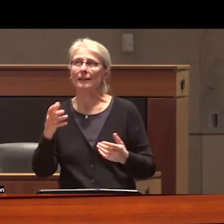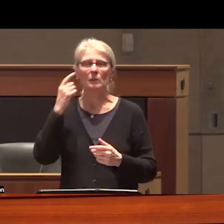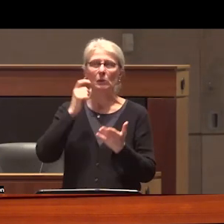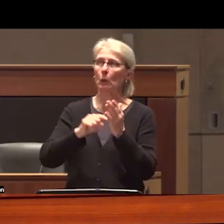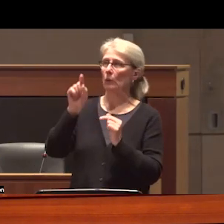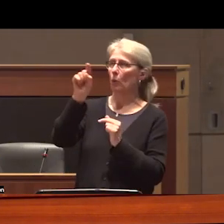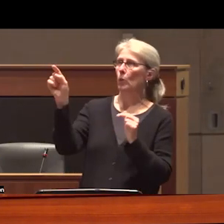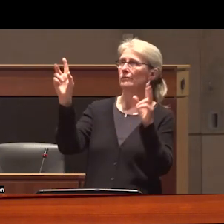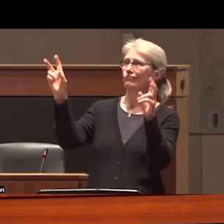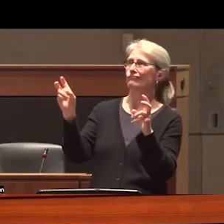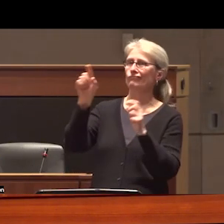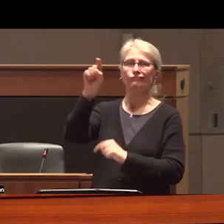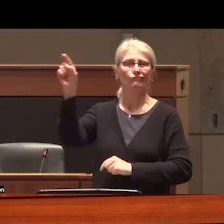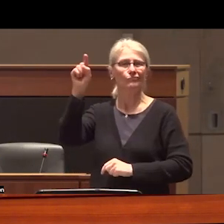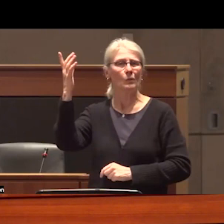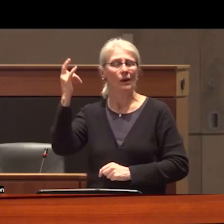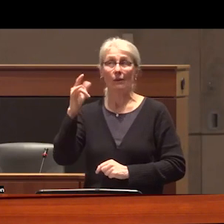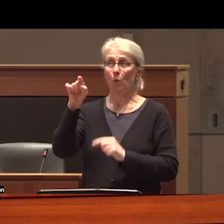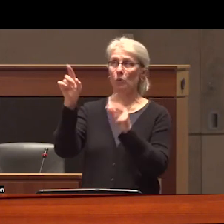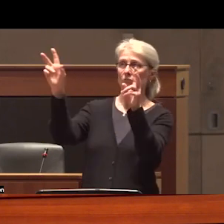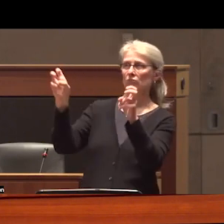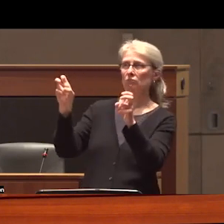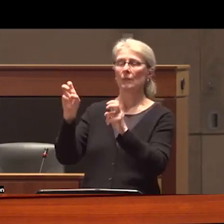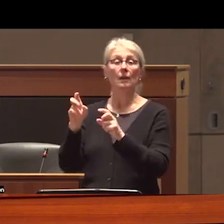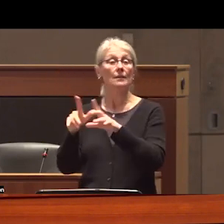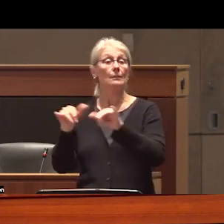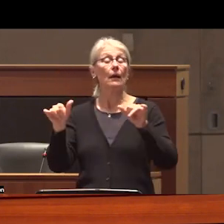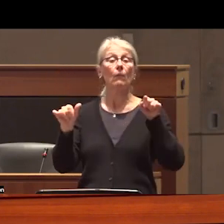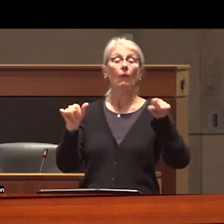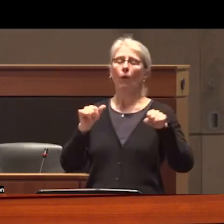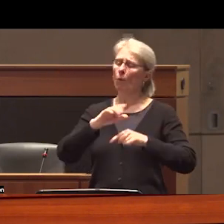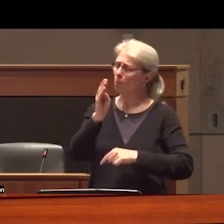like these and why are these headlines juxtaposed with assurances from from the province that safe